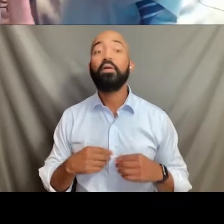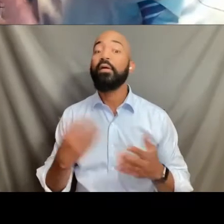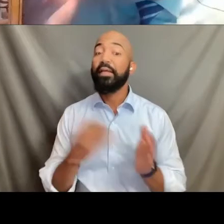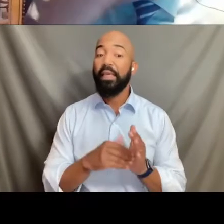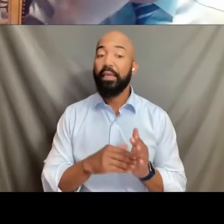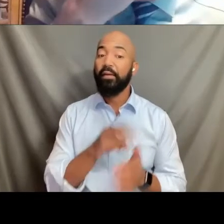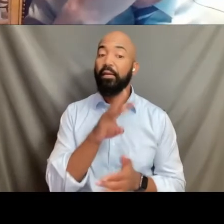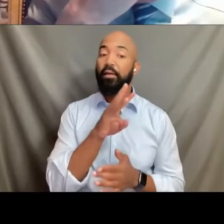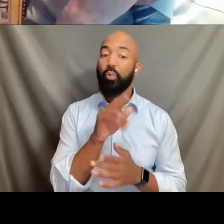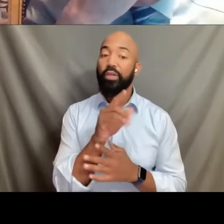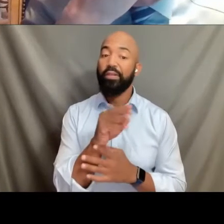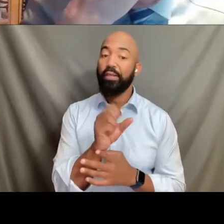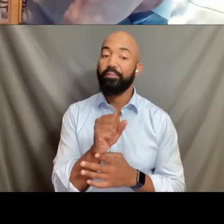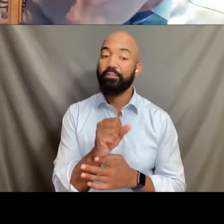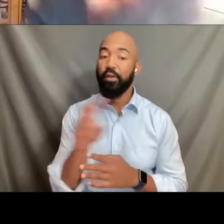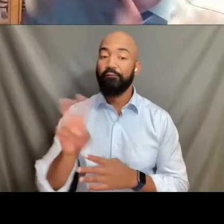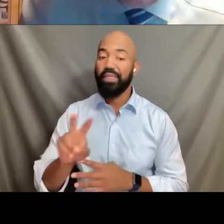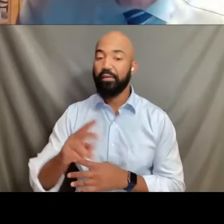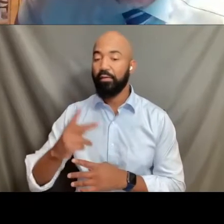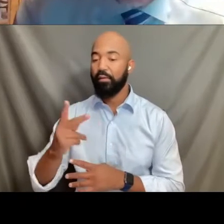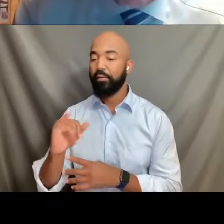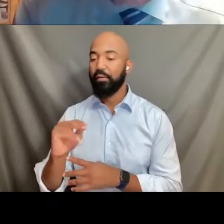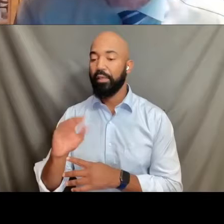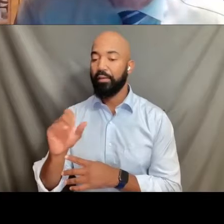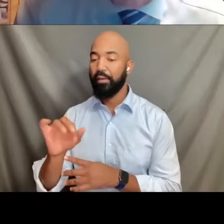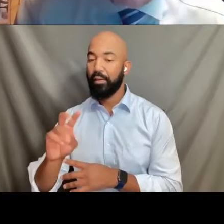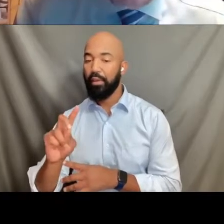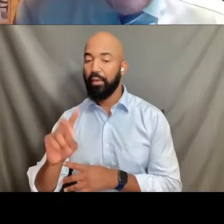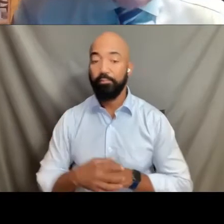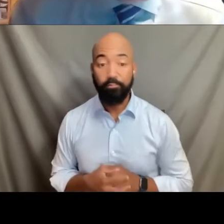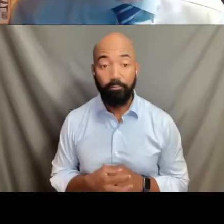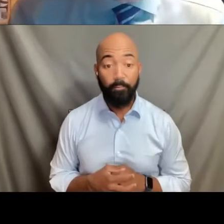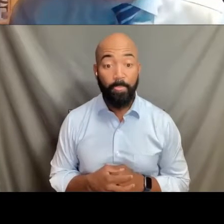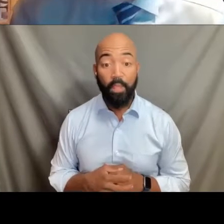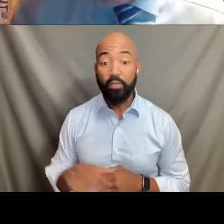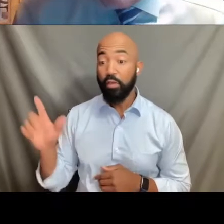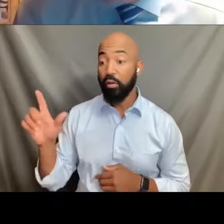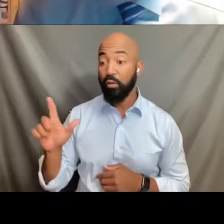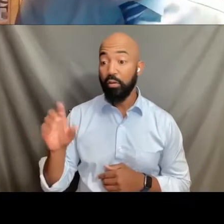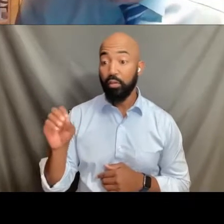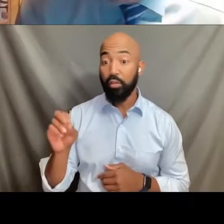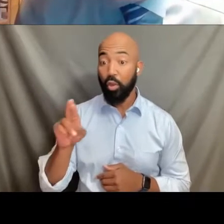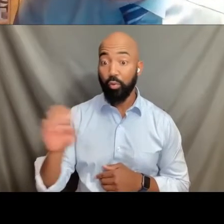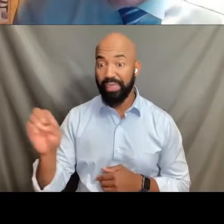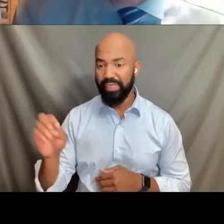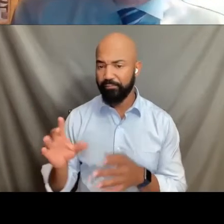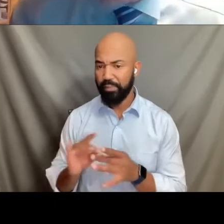Let me talk a little bit about the kinds of things that Loree was talking about before. Couple things that Biden administration,